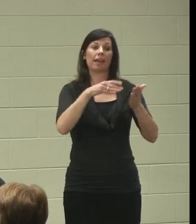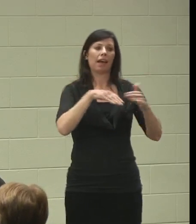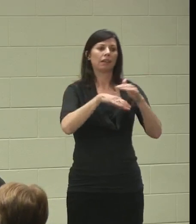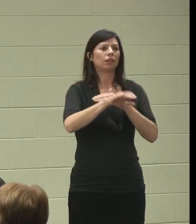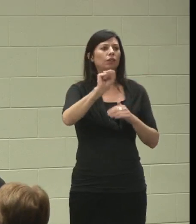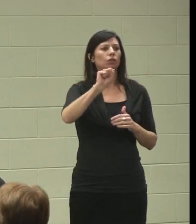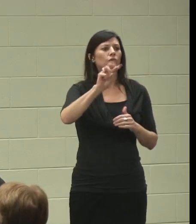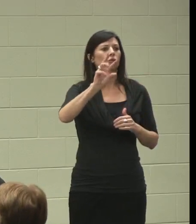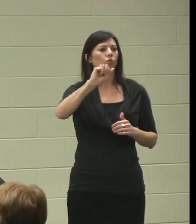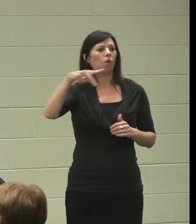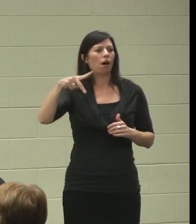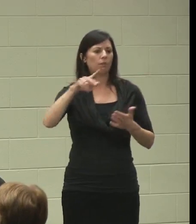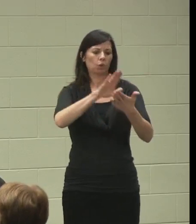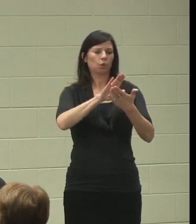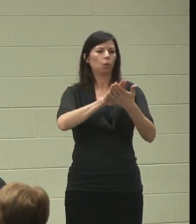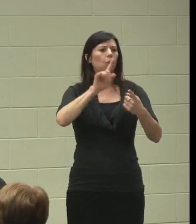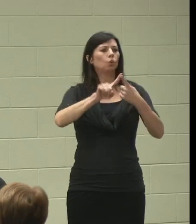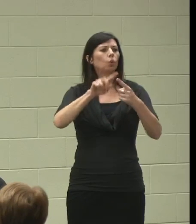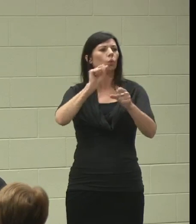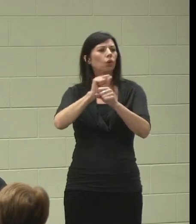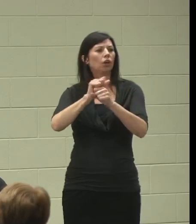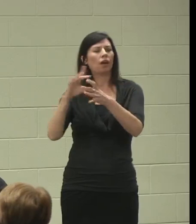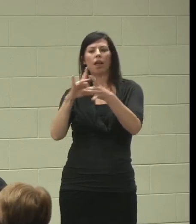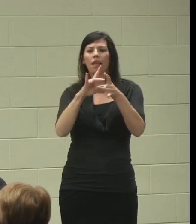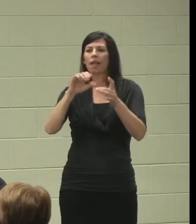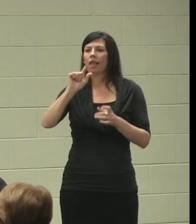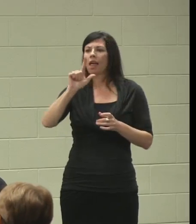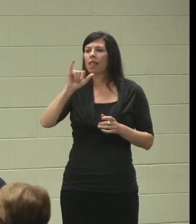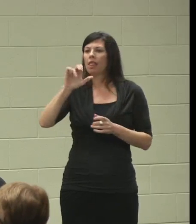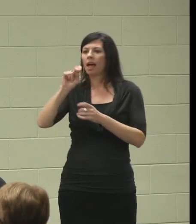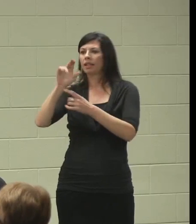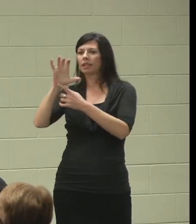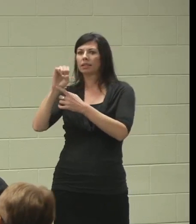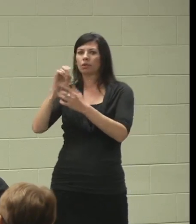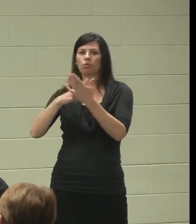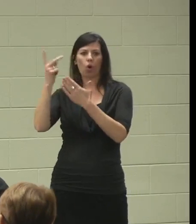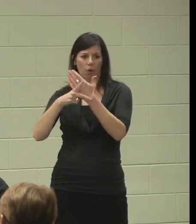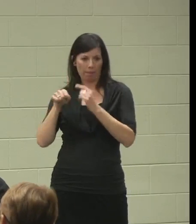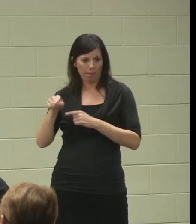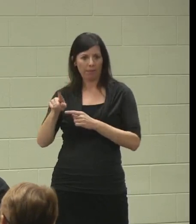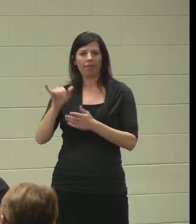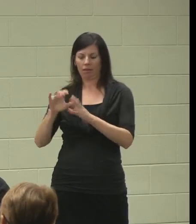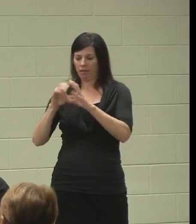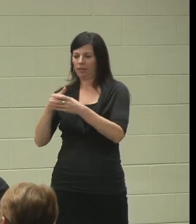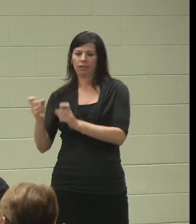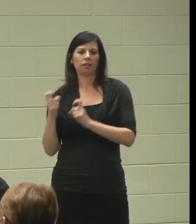which is School to Work Alliance Program. They gave him the opportunity to work at Safeway.